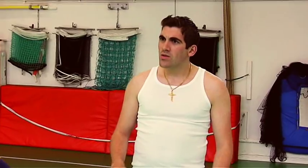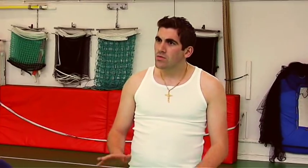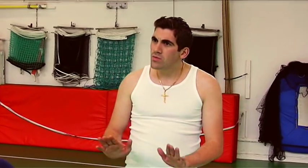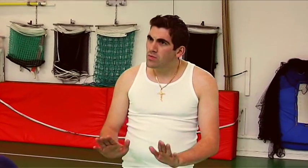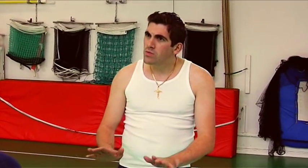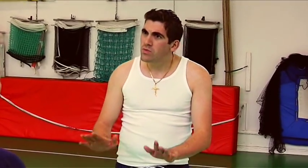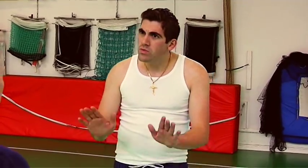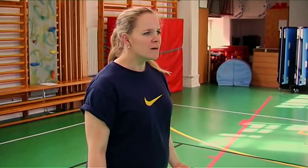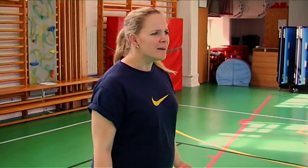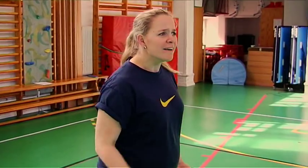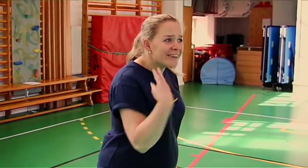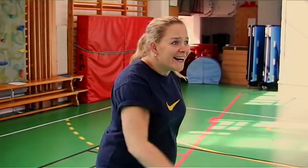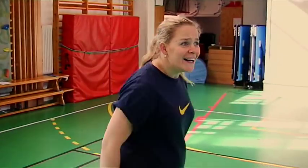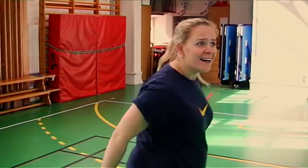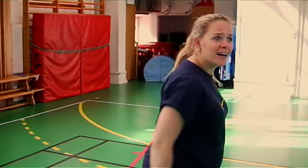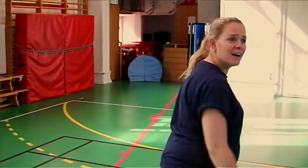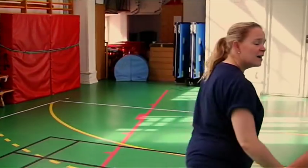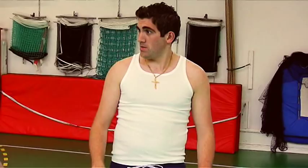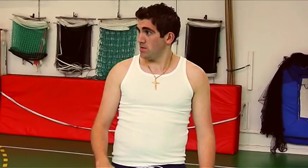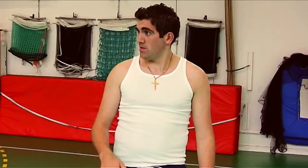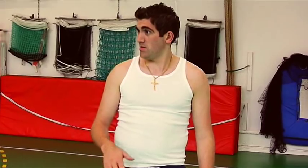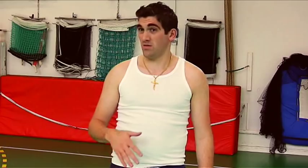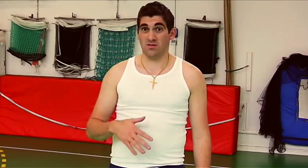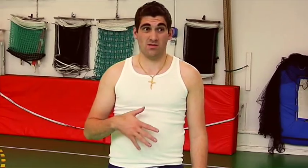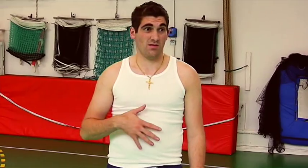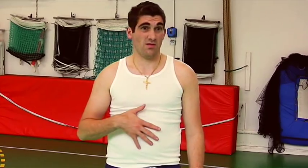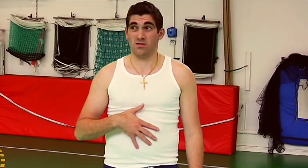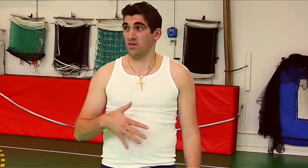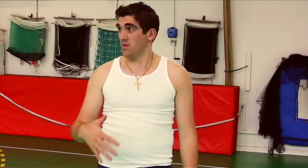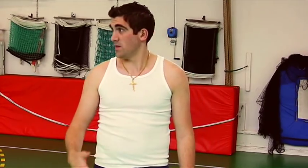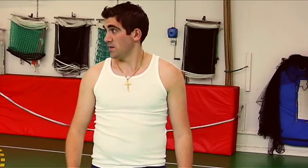Calm down! No! Pregnant...